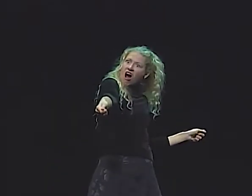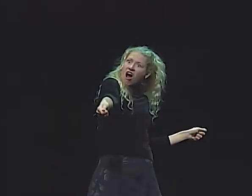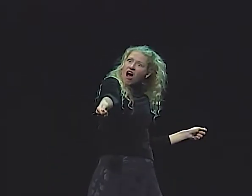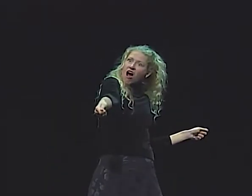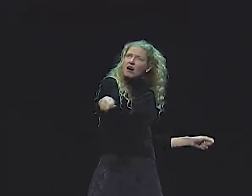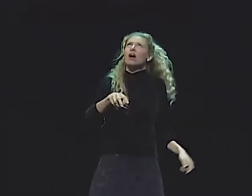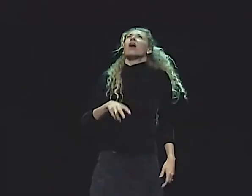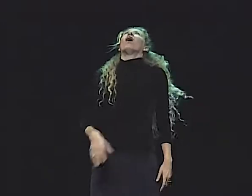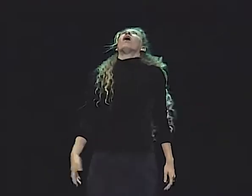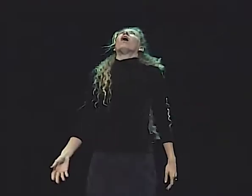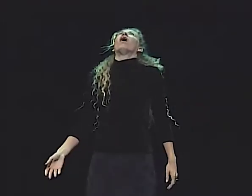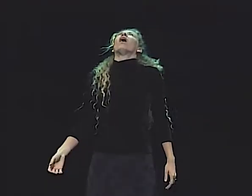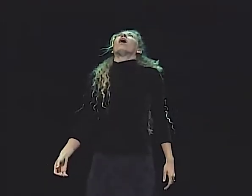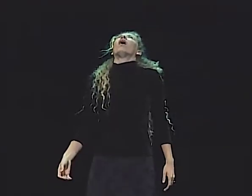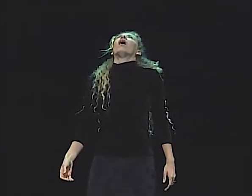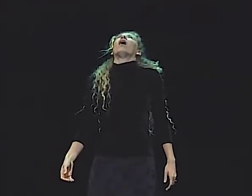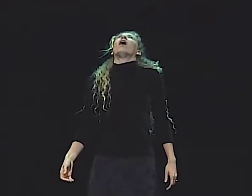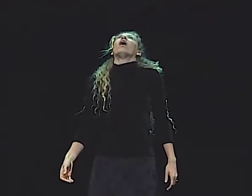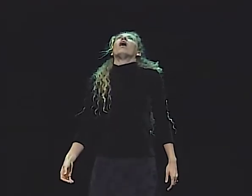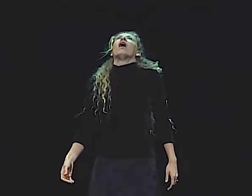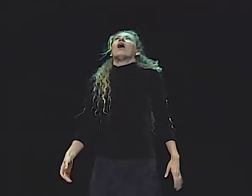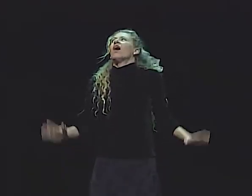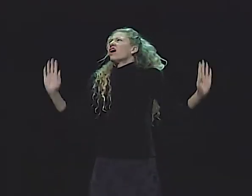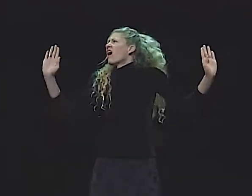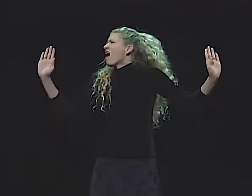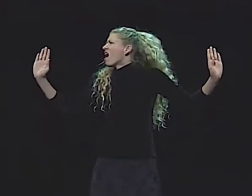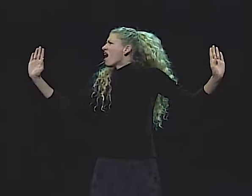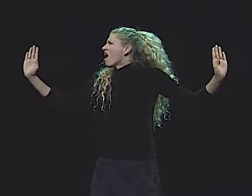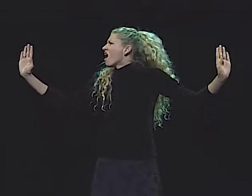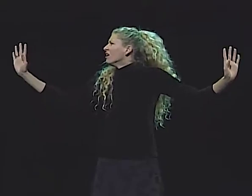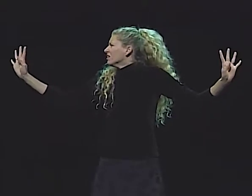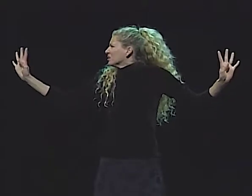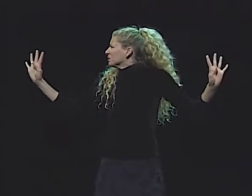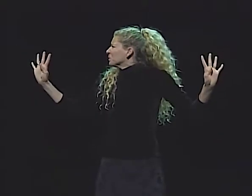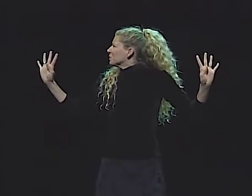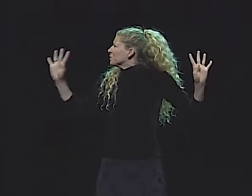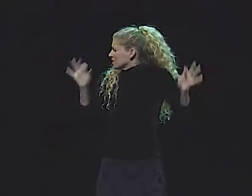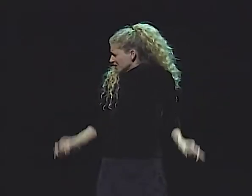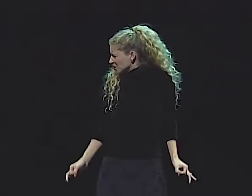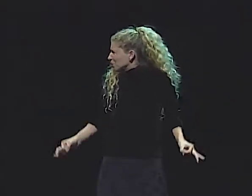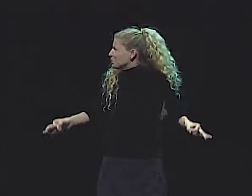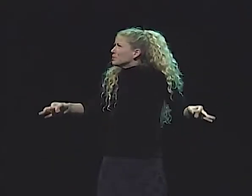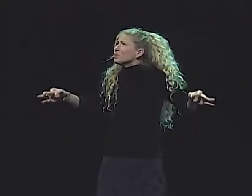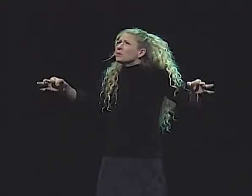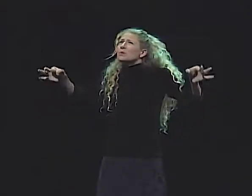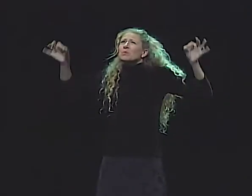WARRIORS AND ANIMALS AND CHARIOTS IN A GREEK FRIEZE.